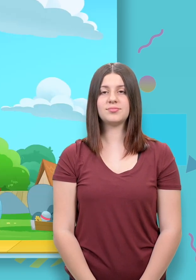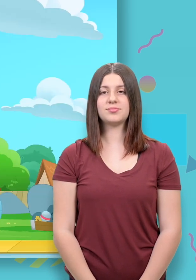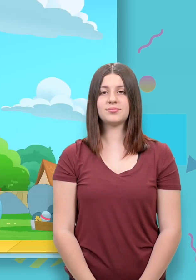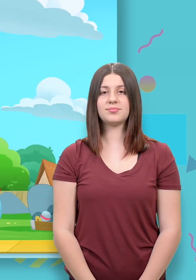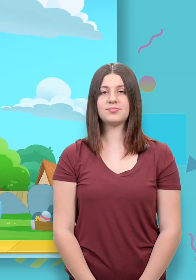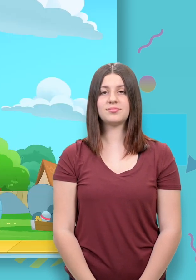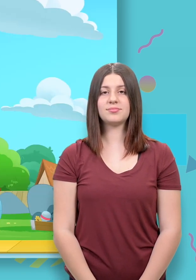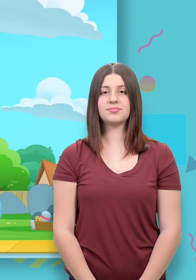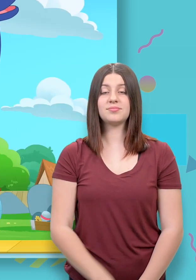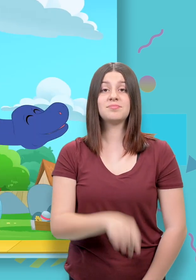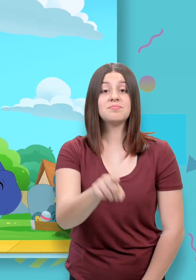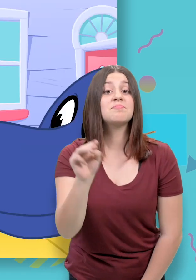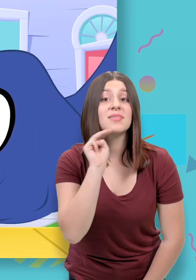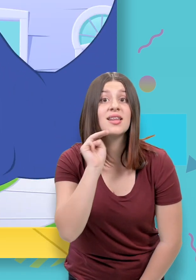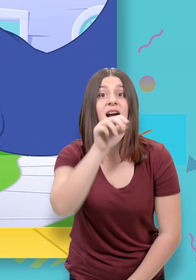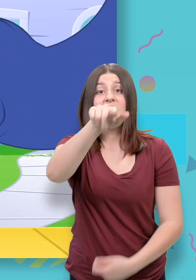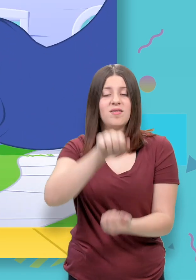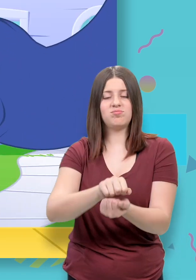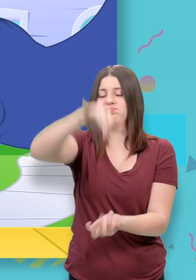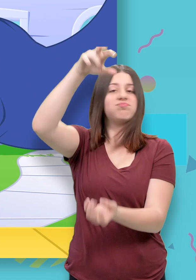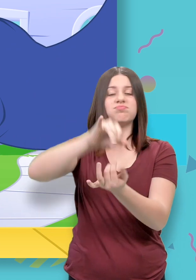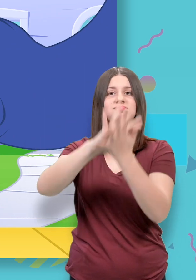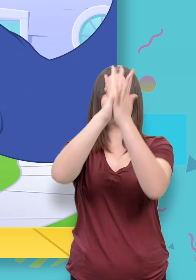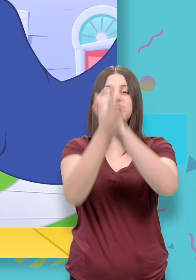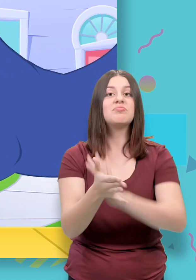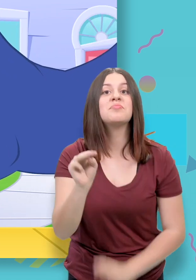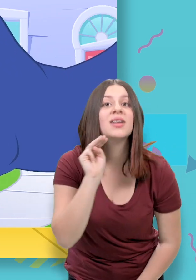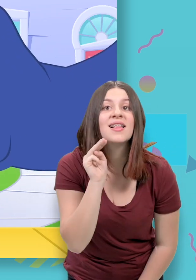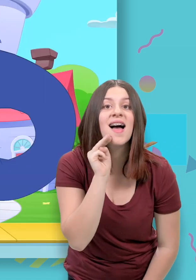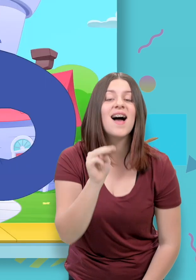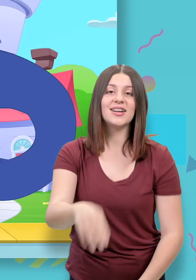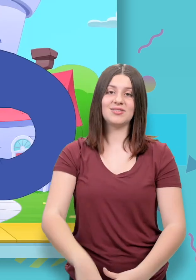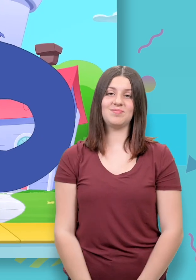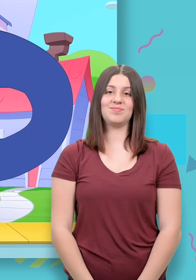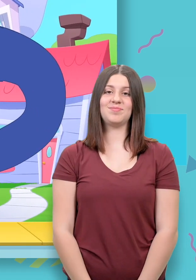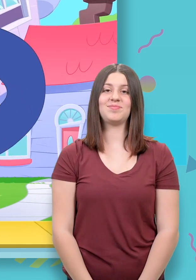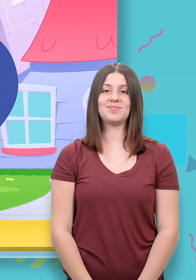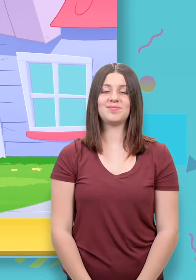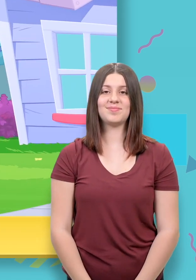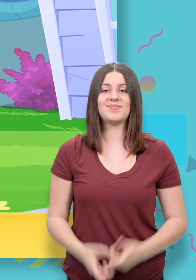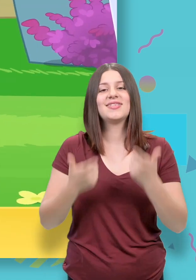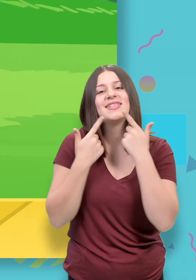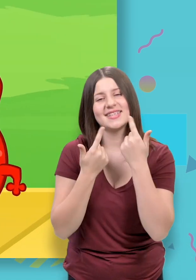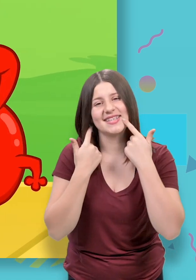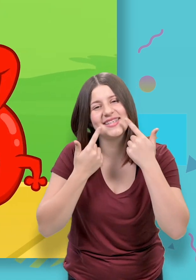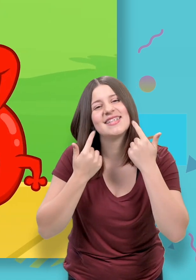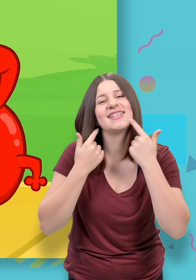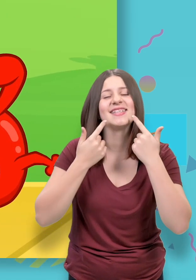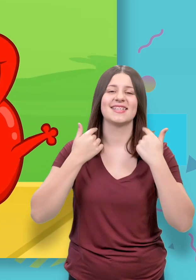(Morphle) Mila, morph into Mila! (giggling) [transformation sound]